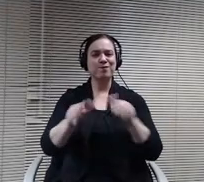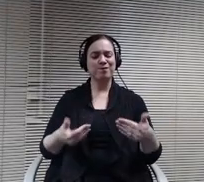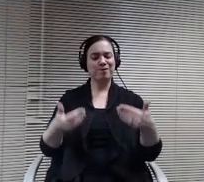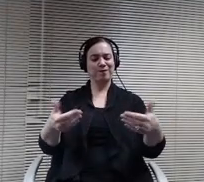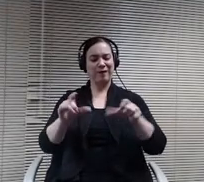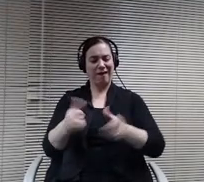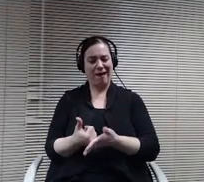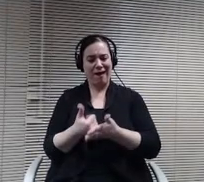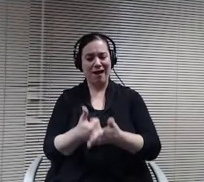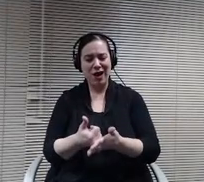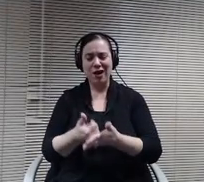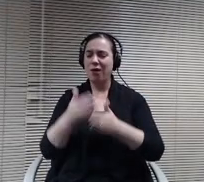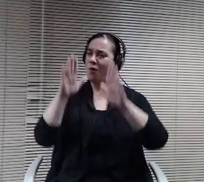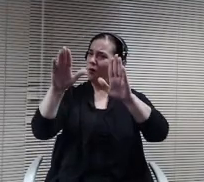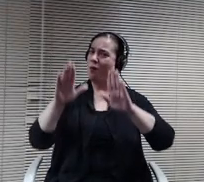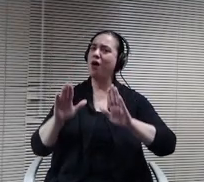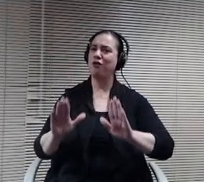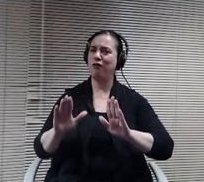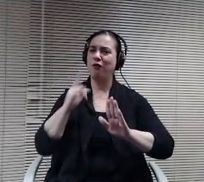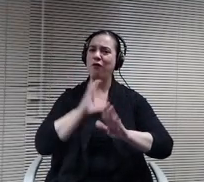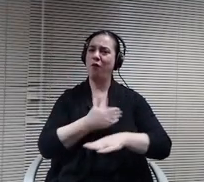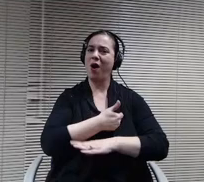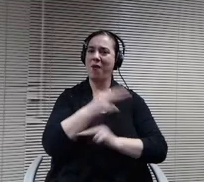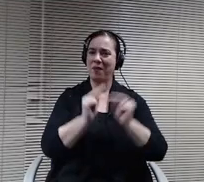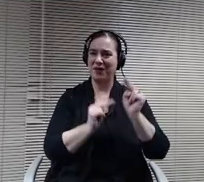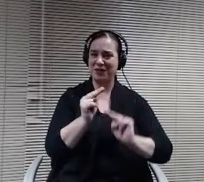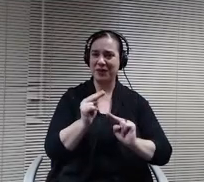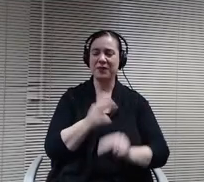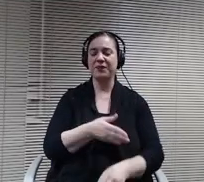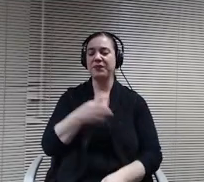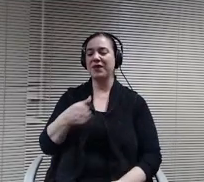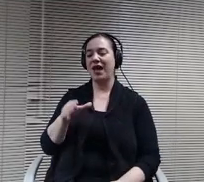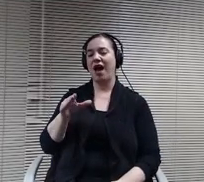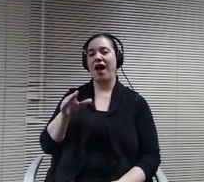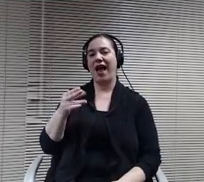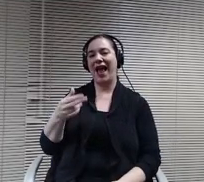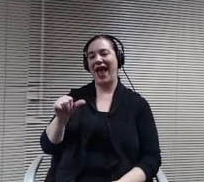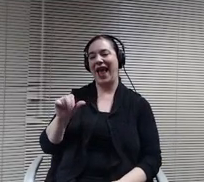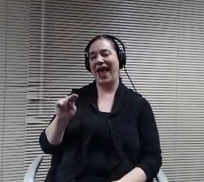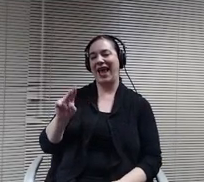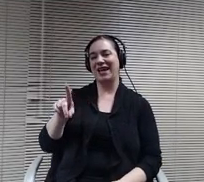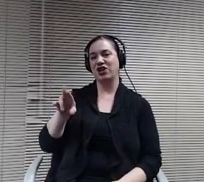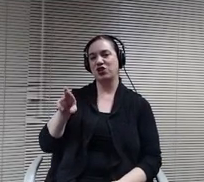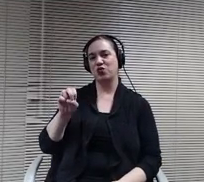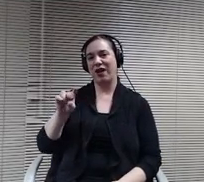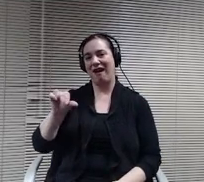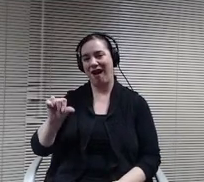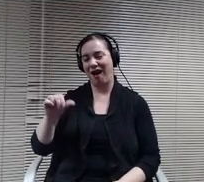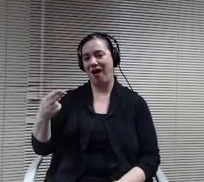building. Our administrative support. Andrea Hoffman could not have done this year without here. She's like having another